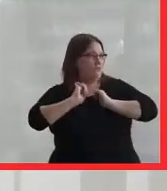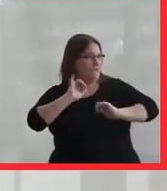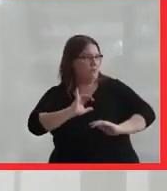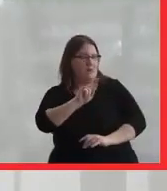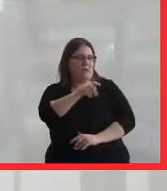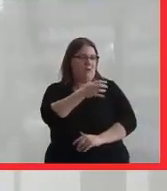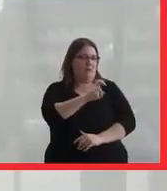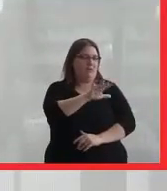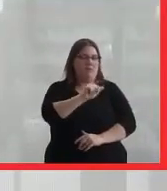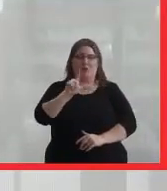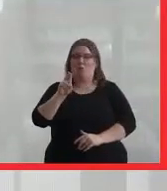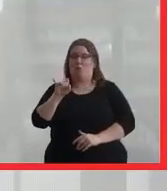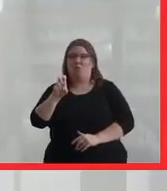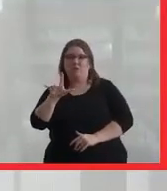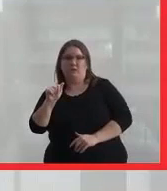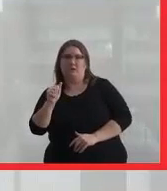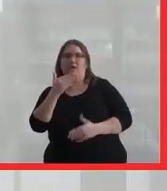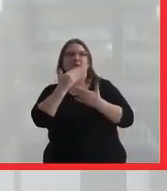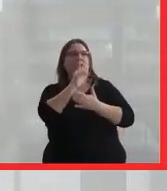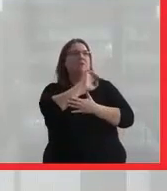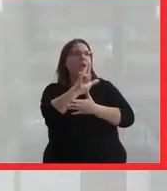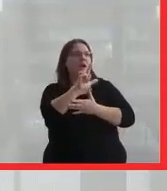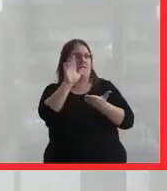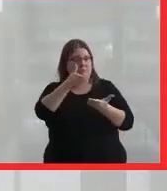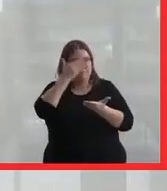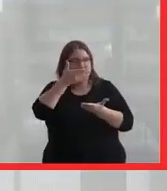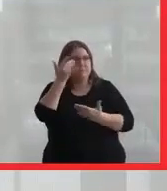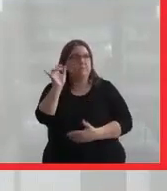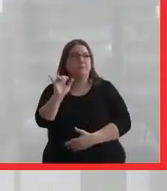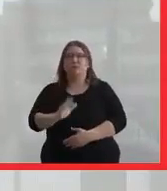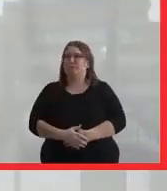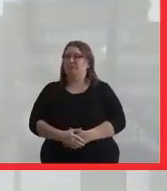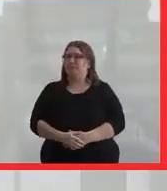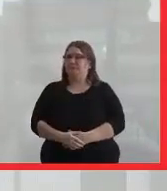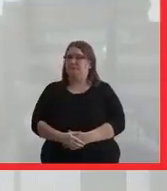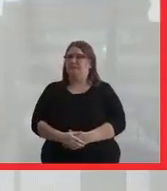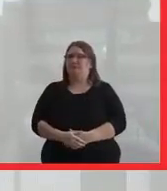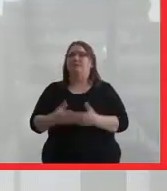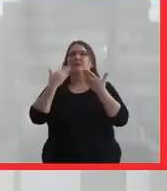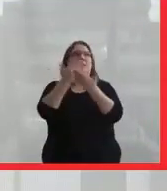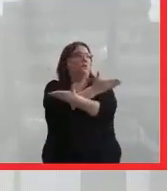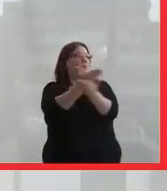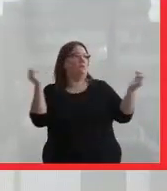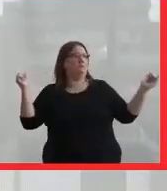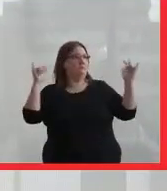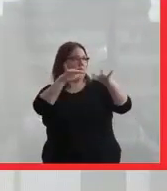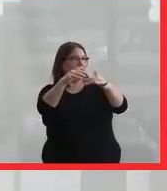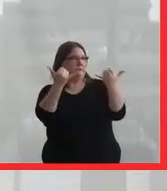Thelma and [? Moisa. ?] And thank you to [? Al Doxater ?] for providing us with a smudge. Thank you all for being here today as well